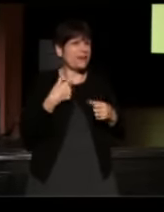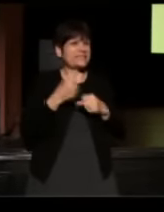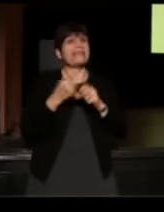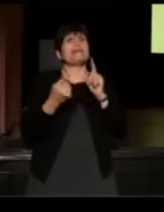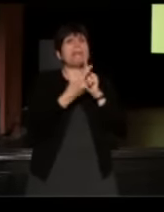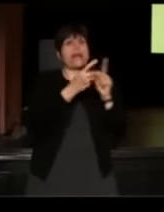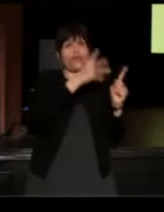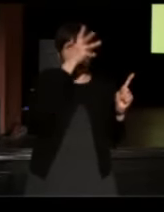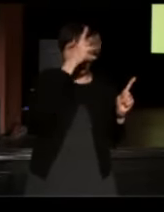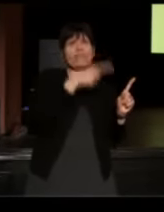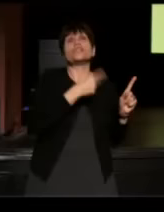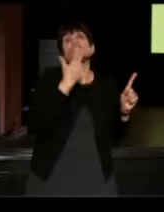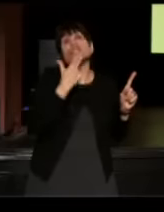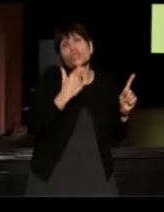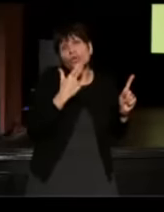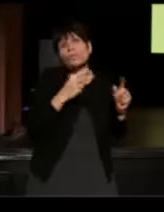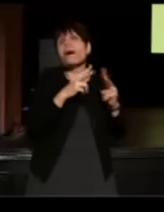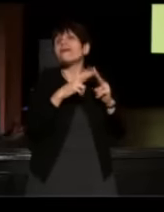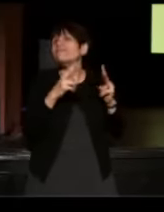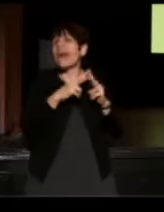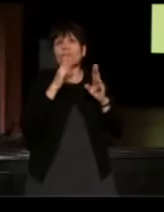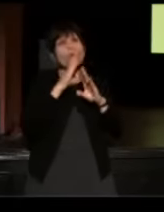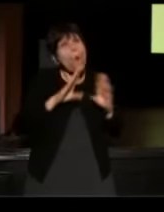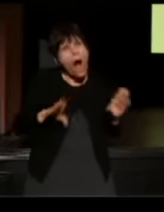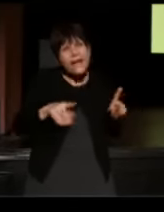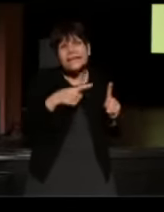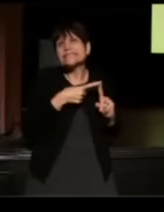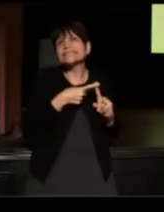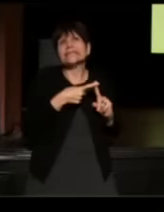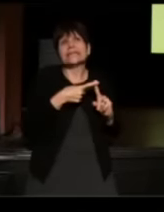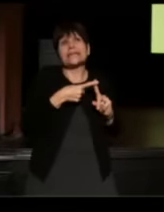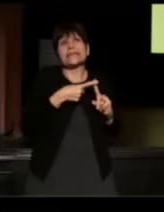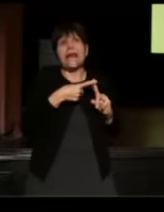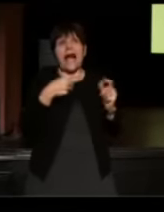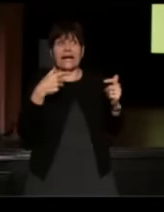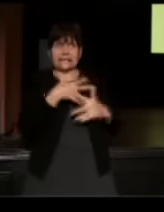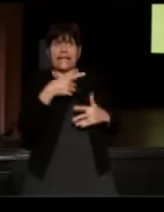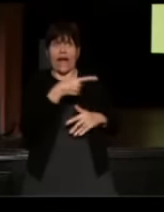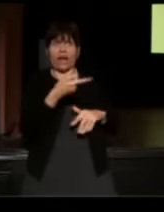He was cute but very, very quiet and I scared the crap out of him.